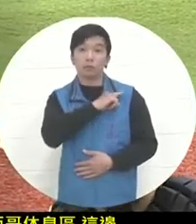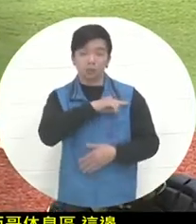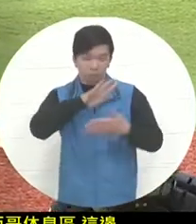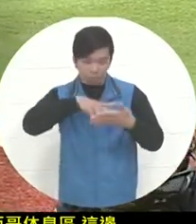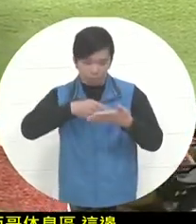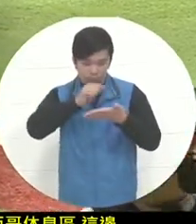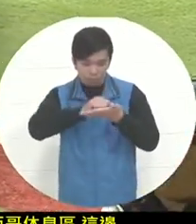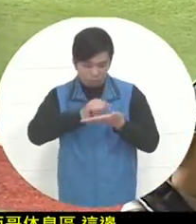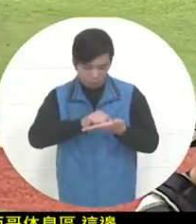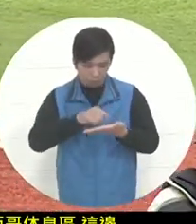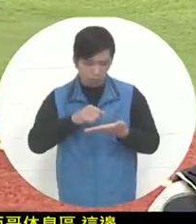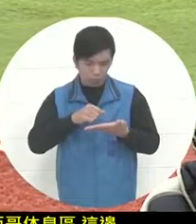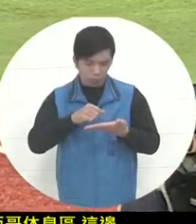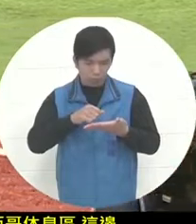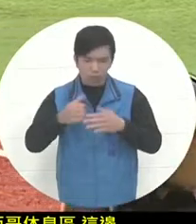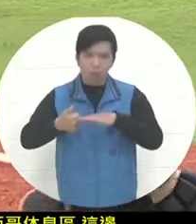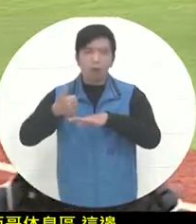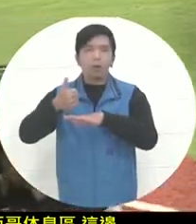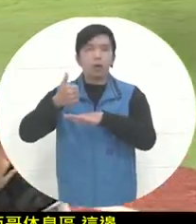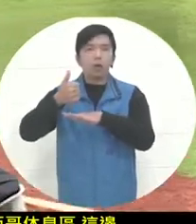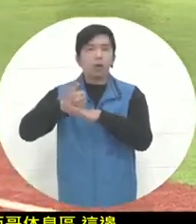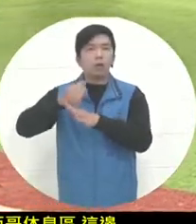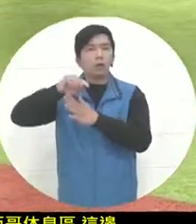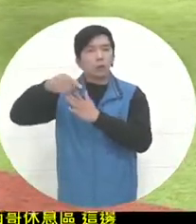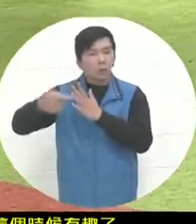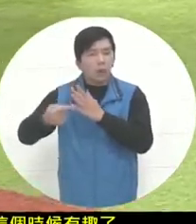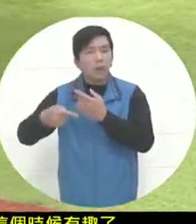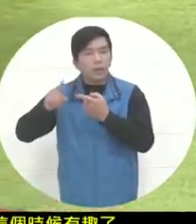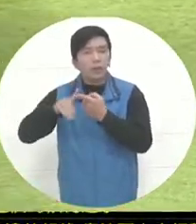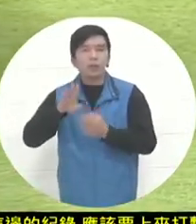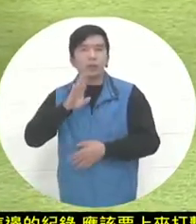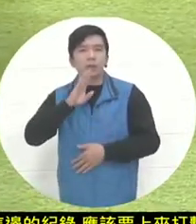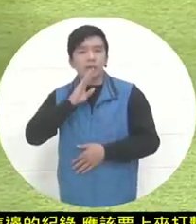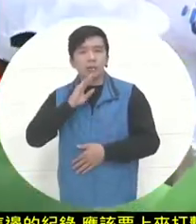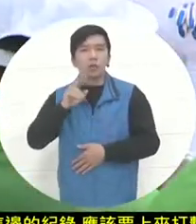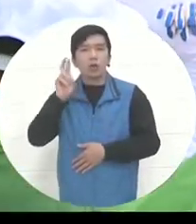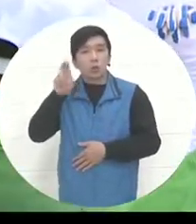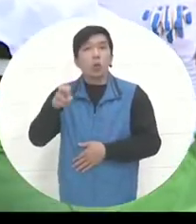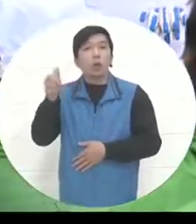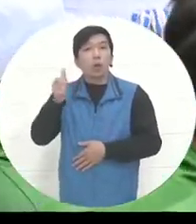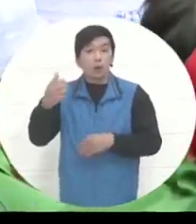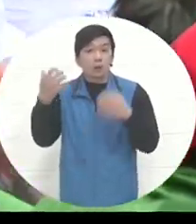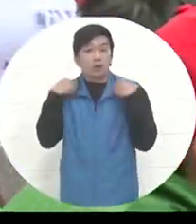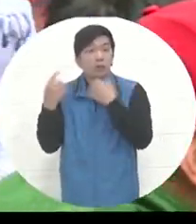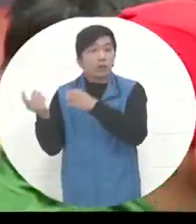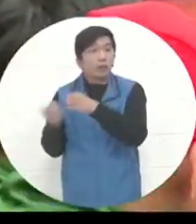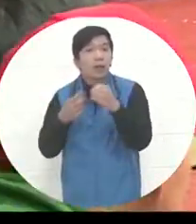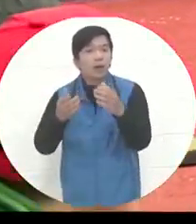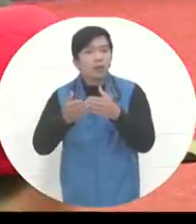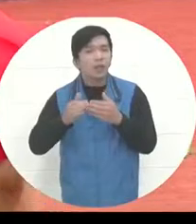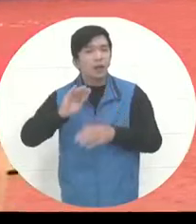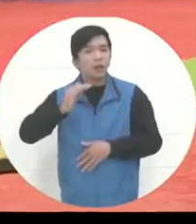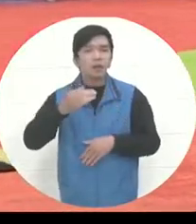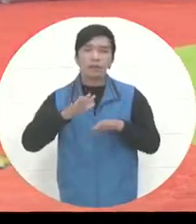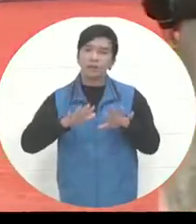who should come up to hit is the pitcher Vadis , but haha, okay,